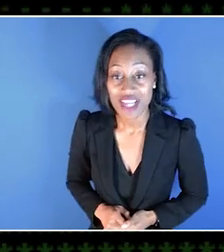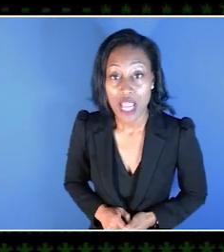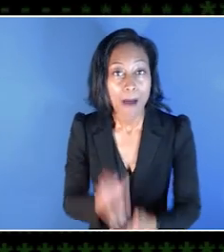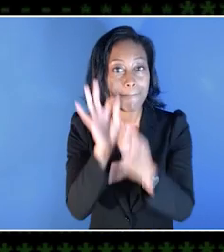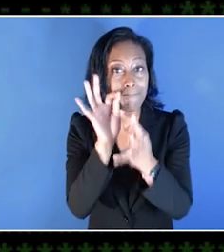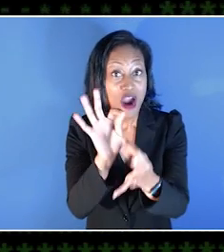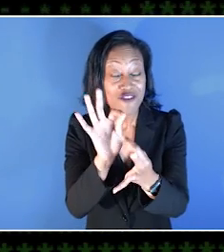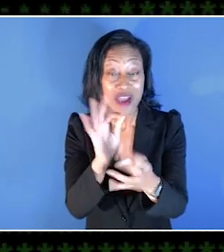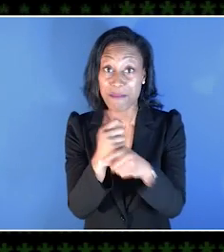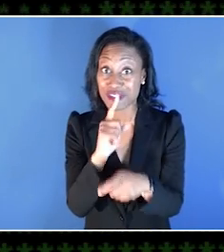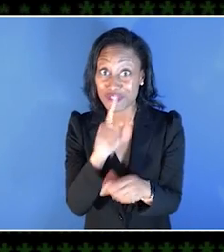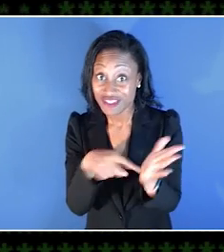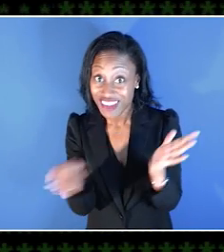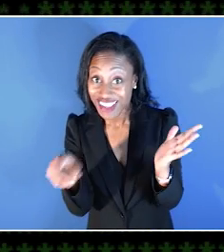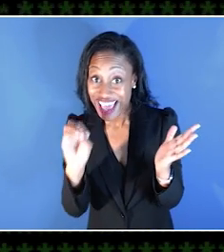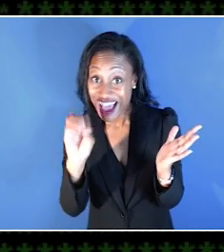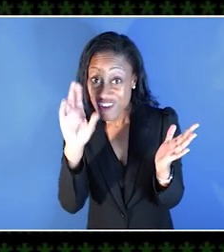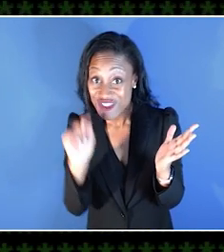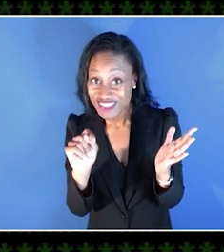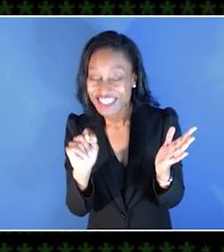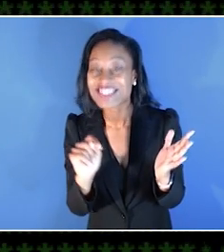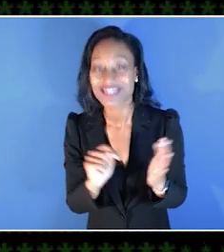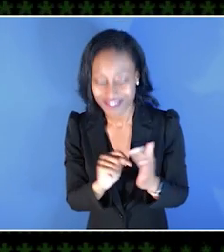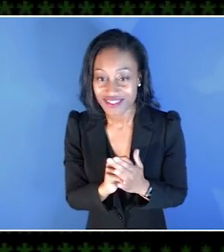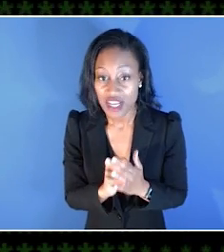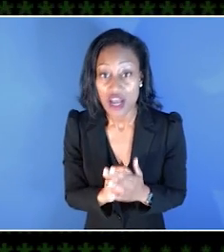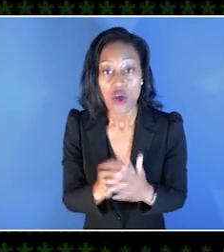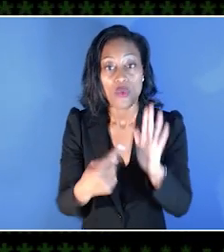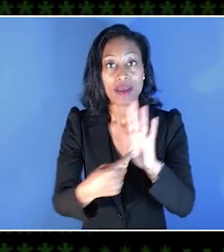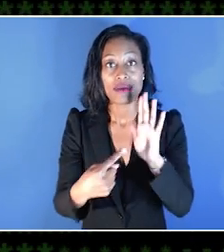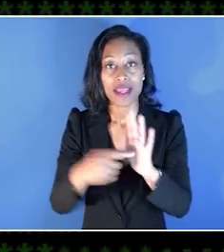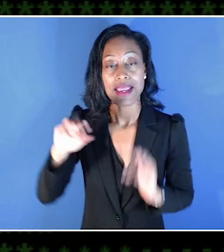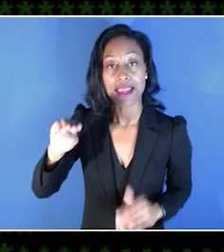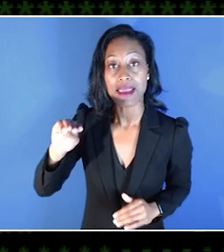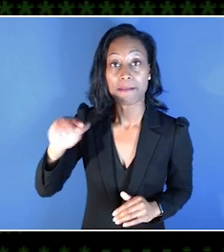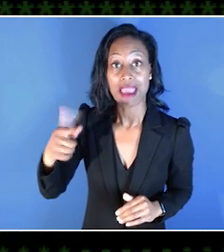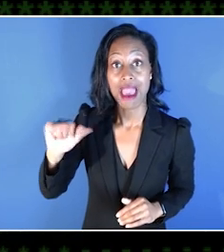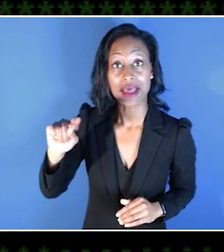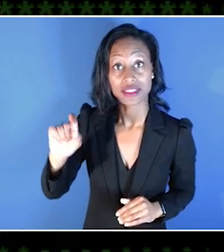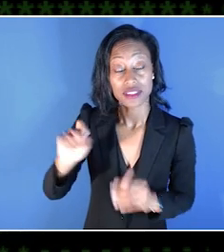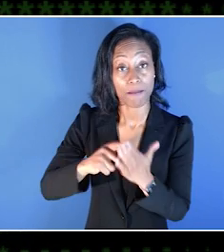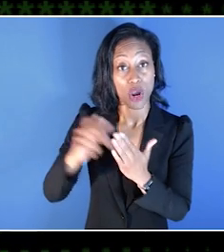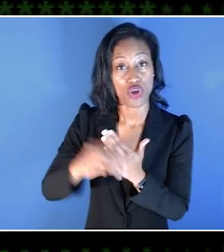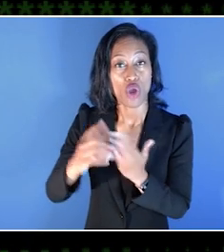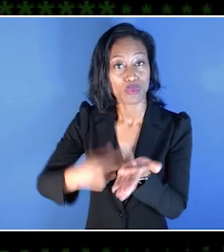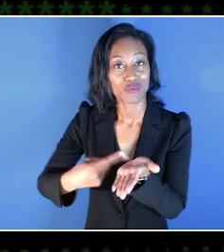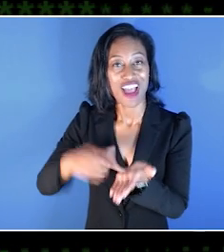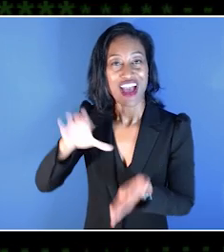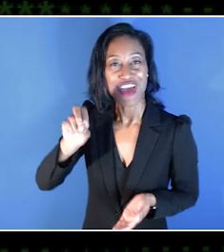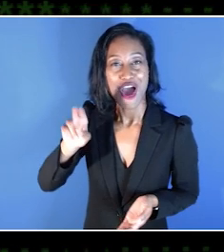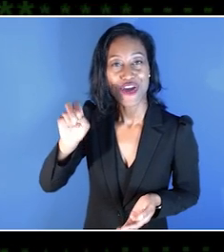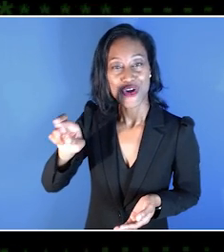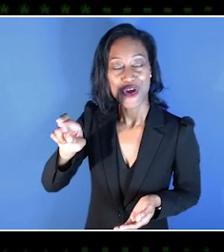Perfect. And make sure to be able to go check it out. Actually, as an example of the MGATS program, we are going to be talking to Conor Bradley